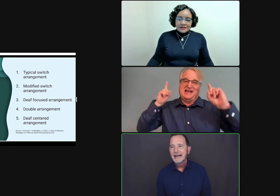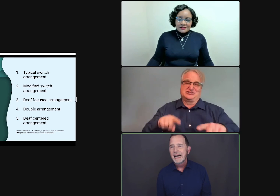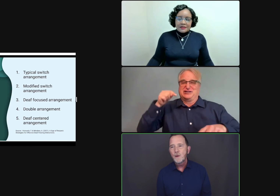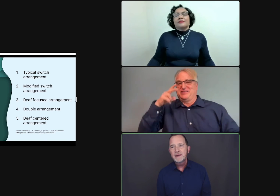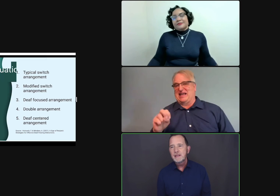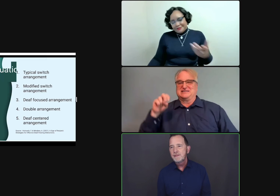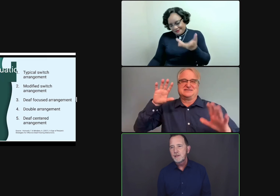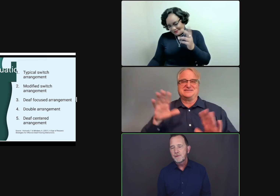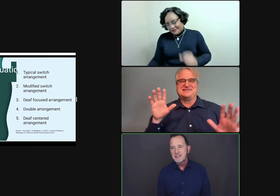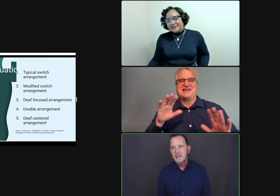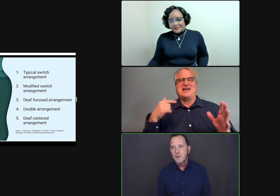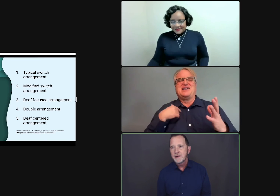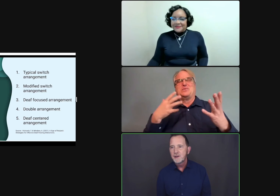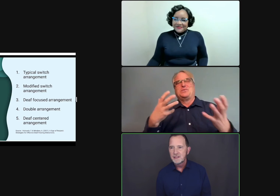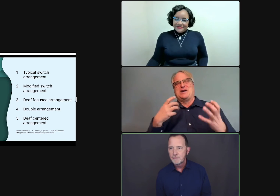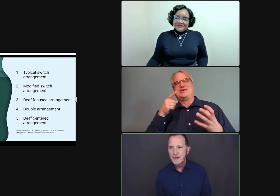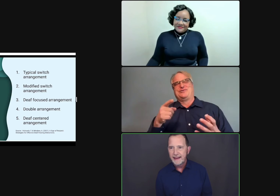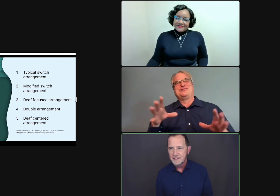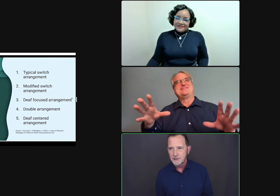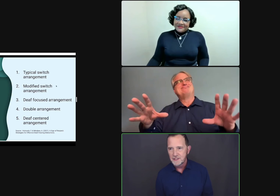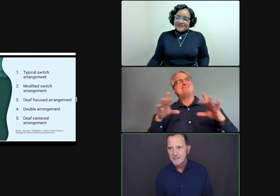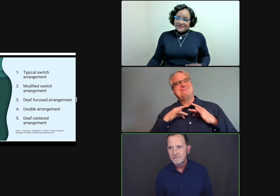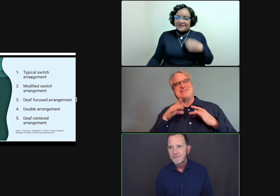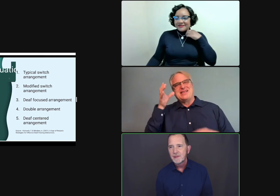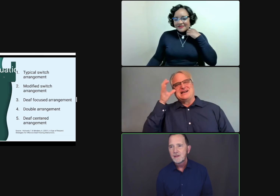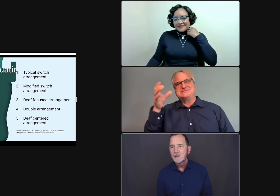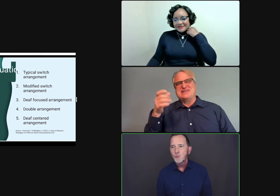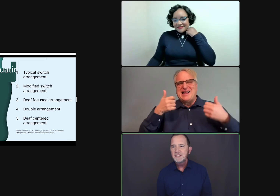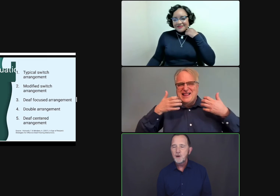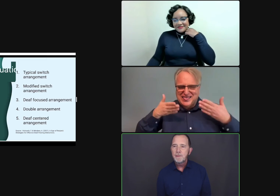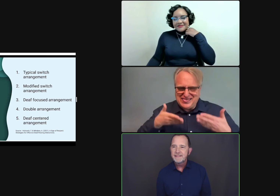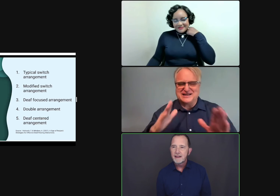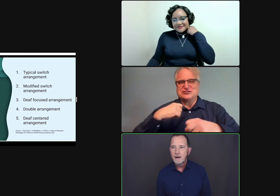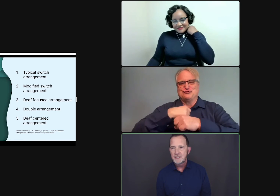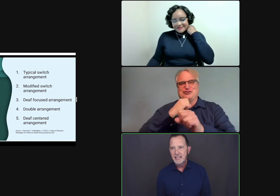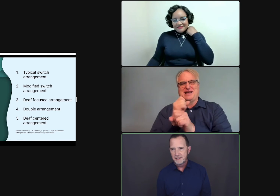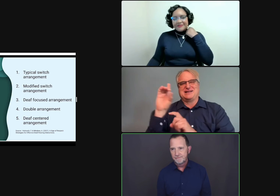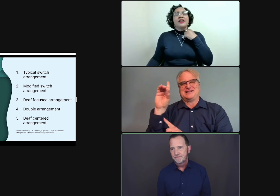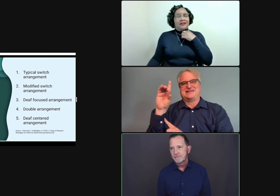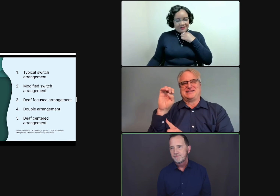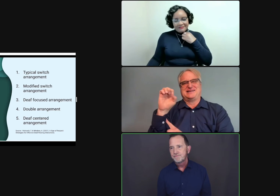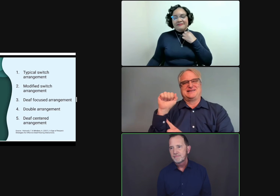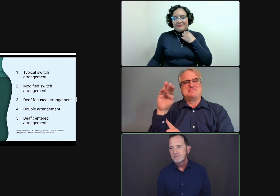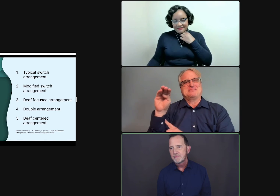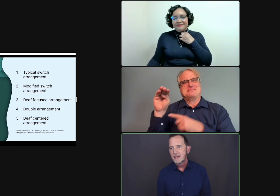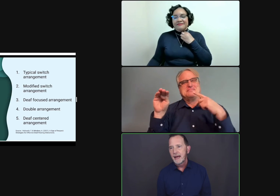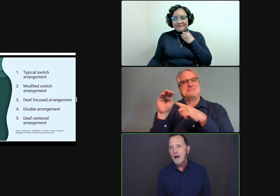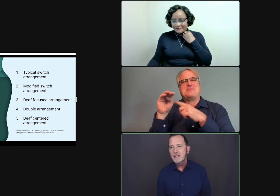I don't want to give you the impression that we're here delivering the answers. We're just opening the conversation.